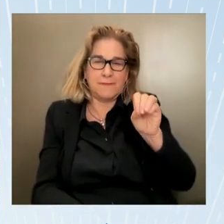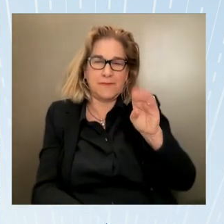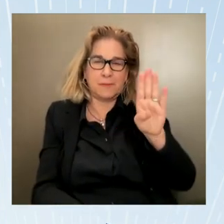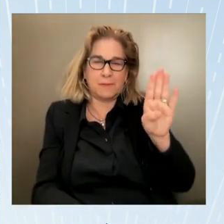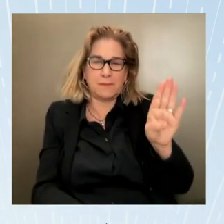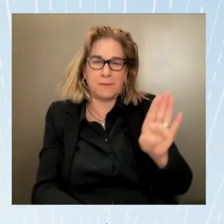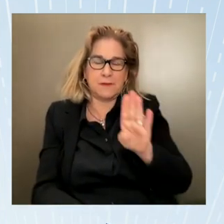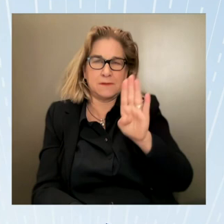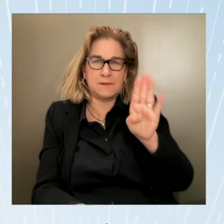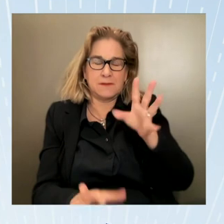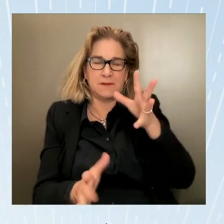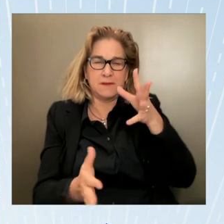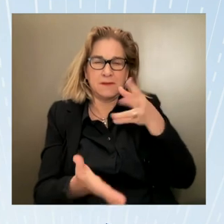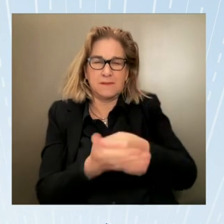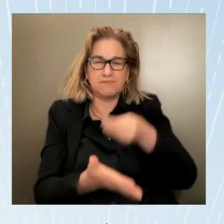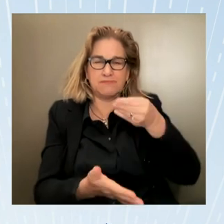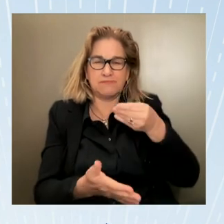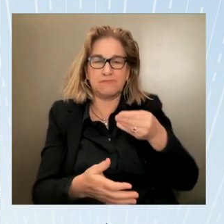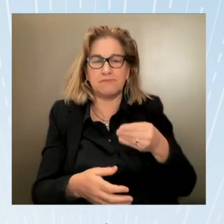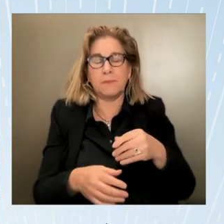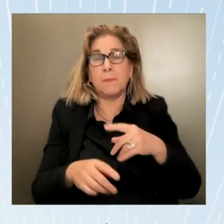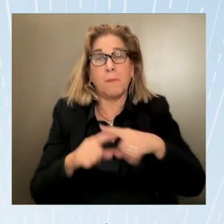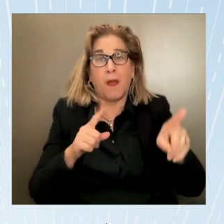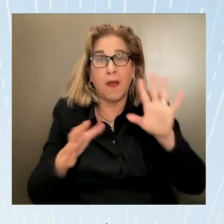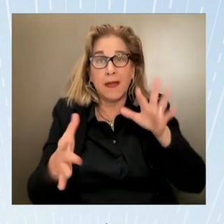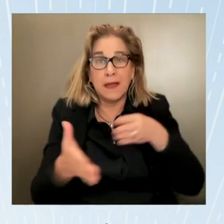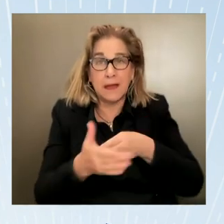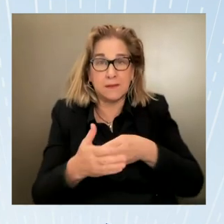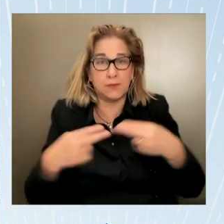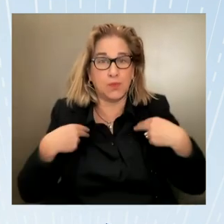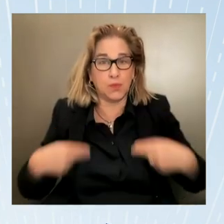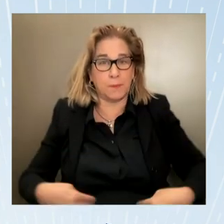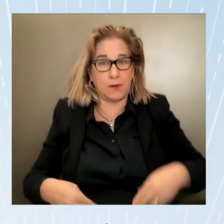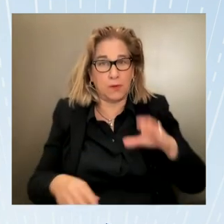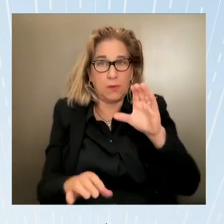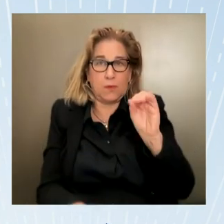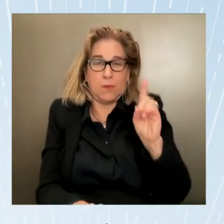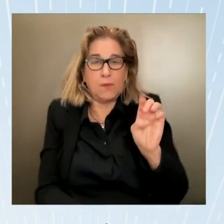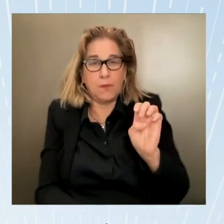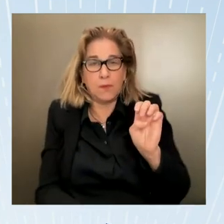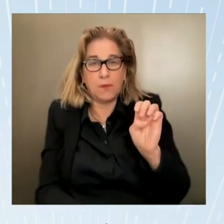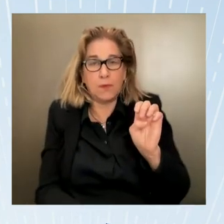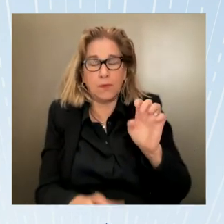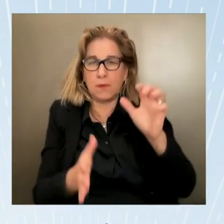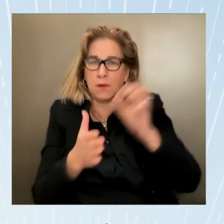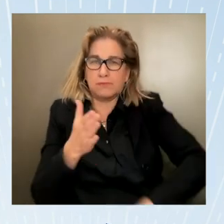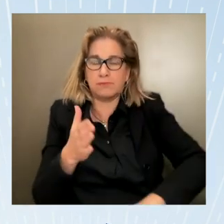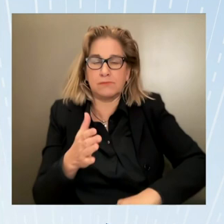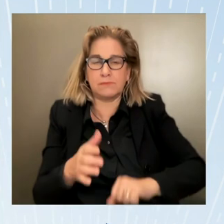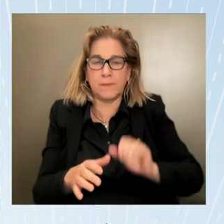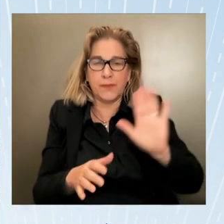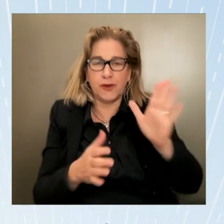to calculate uh trafficking harms extend to entire societies we know this including here in the